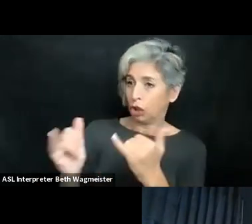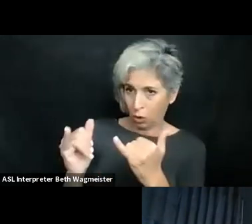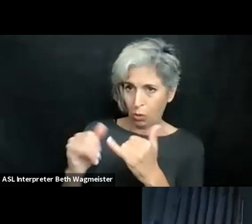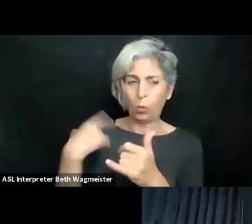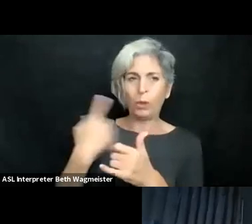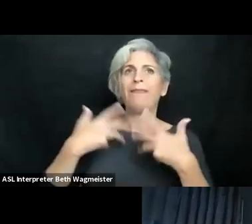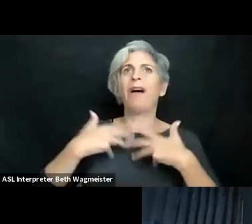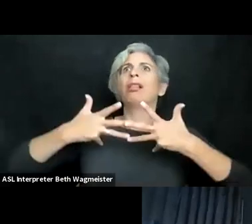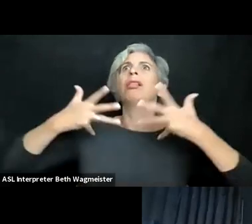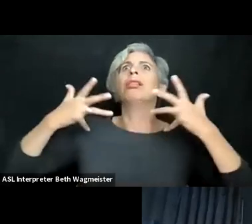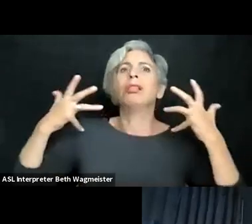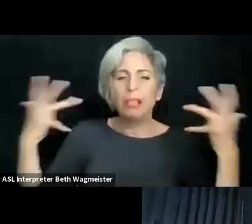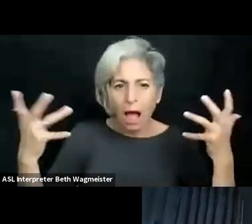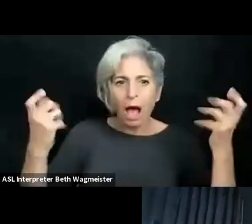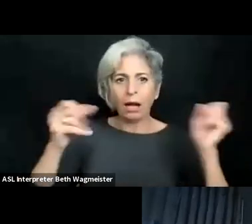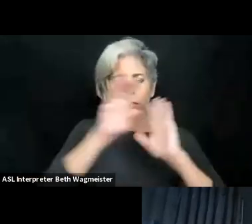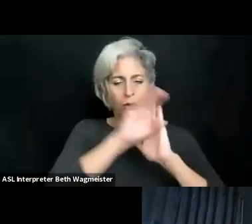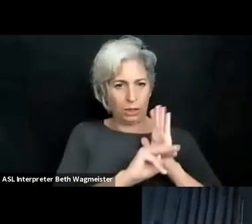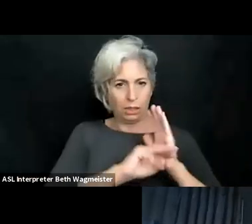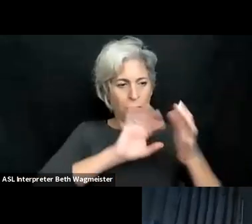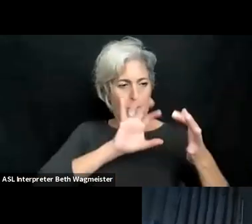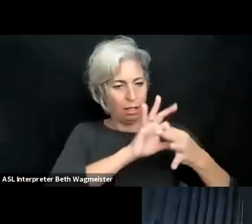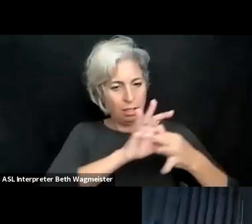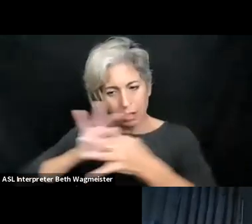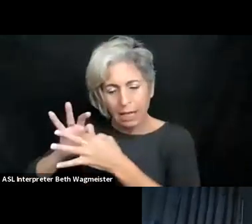and in DC. The demand comes from our students as well.